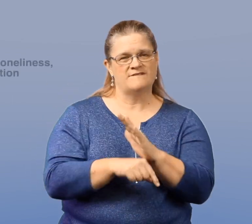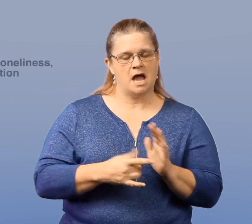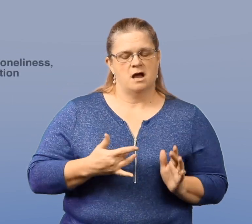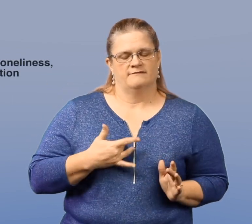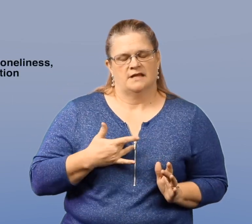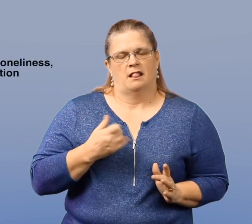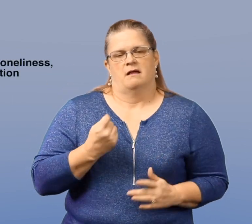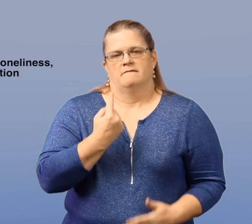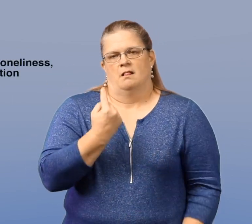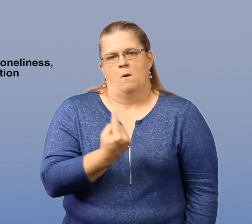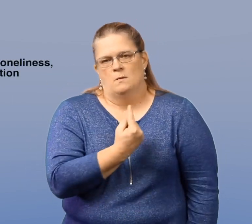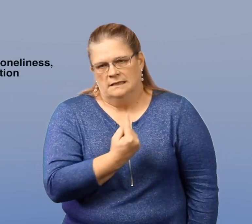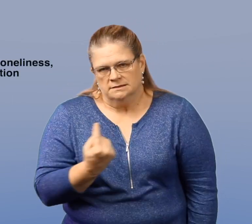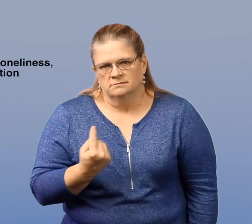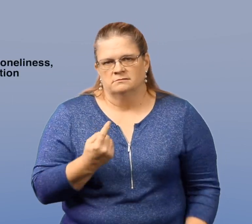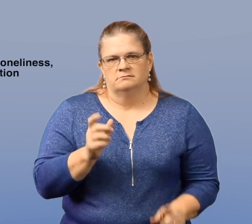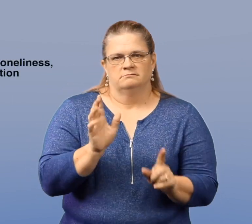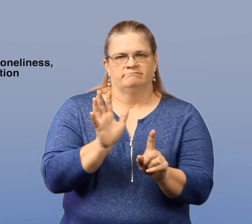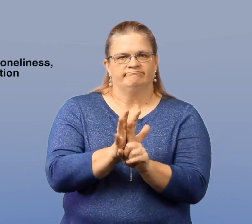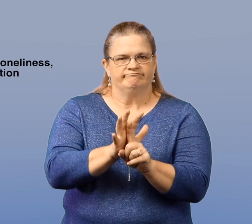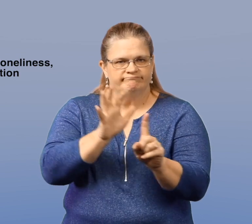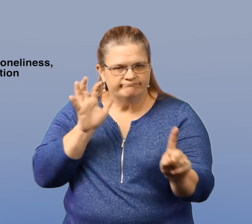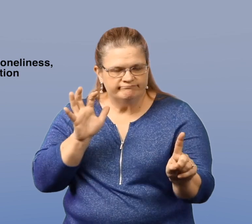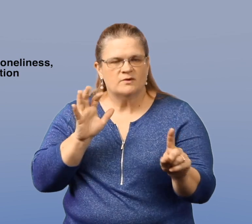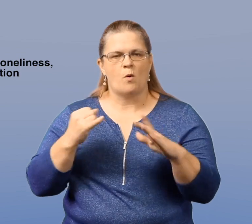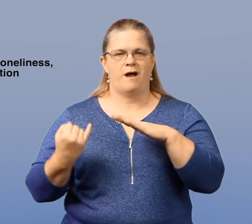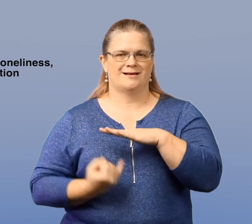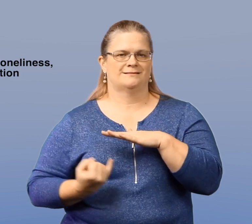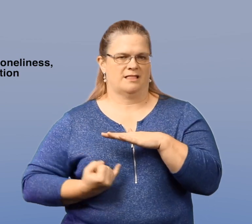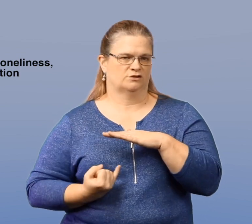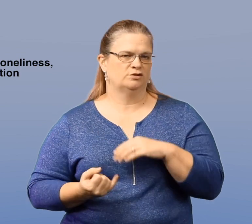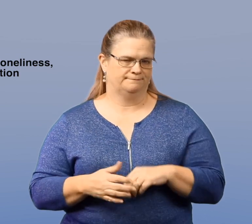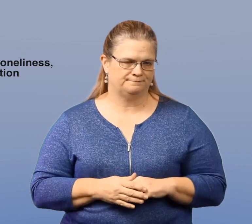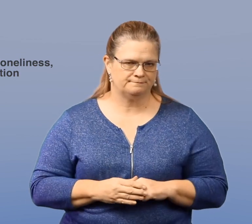Profound sense of loneliness, alienation, or isolation.